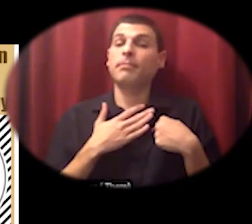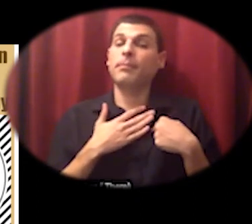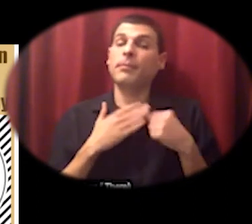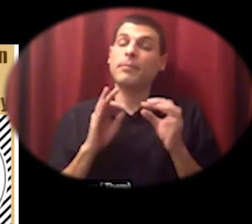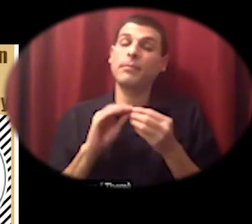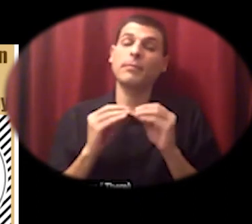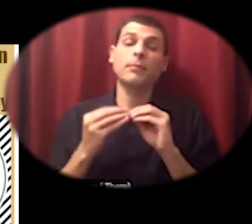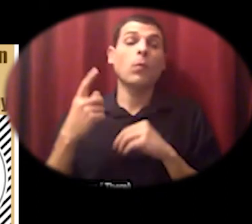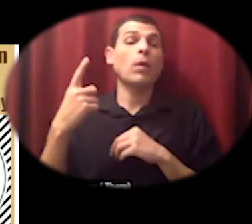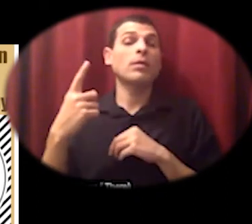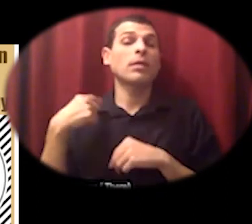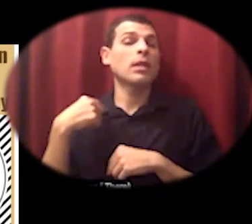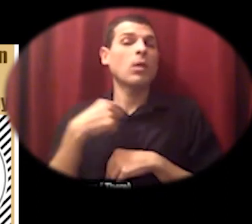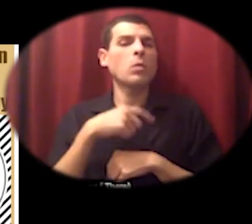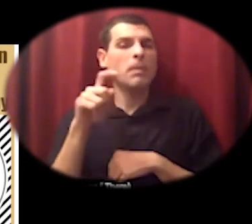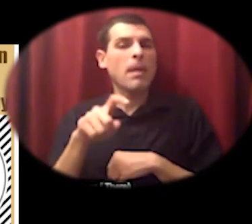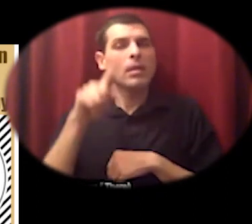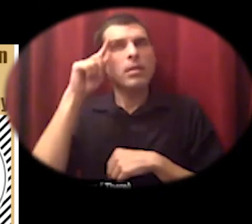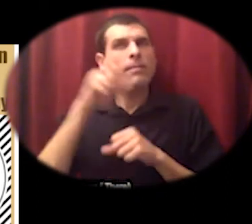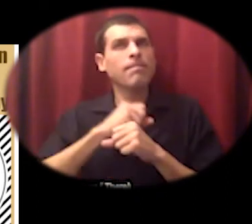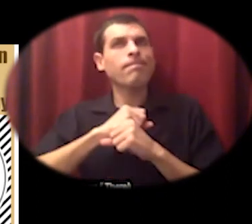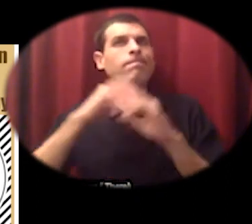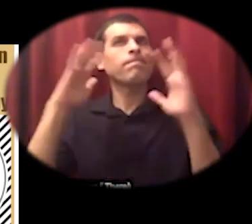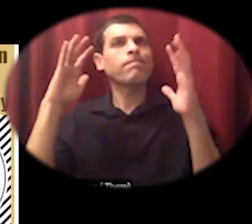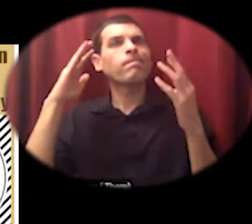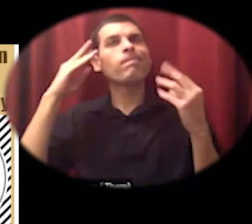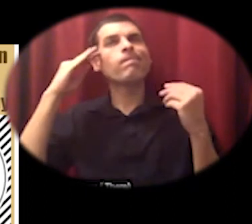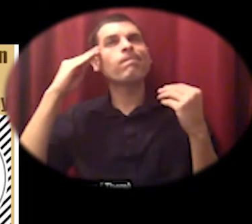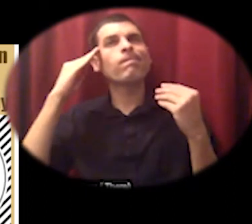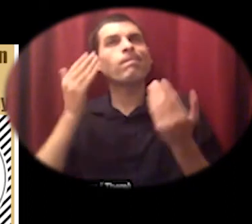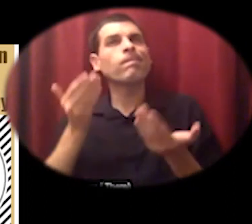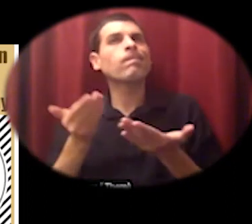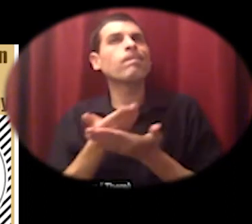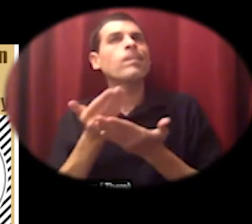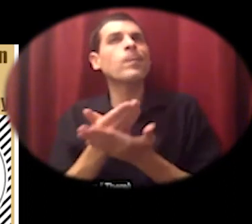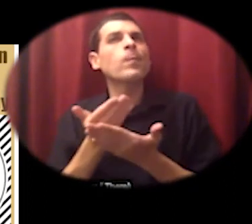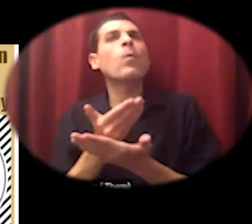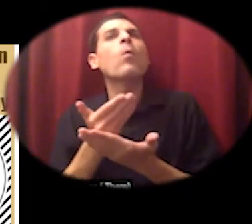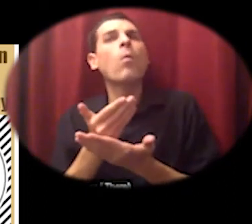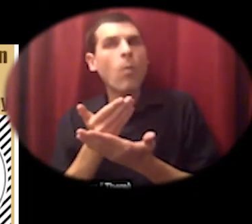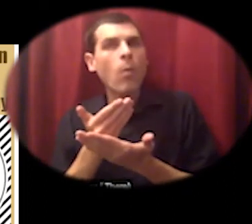enough together we can find creative ways to meet our needs and thrive by applying the principles